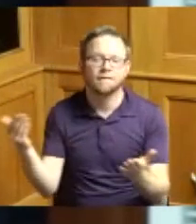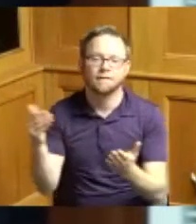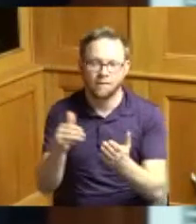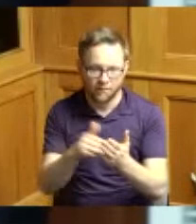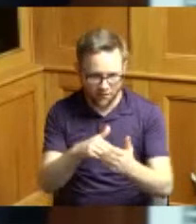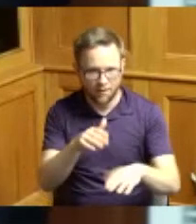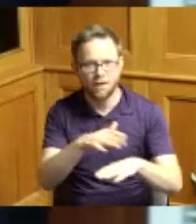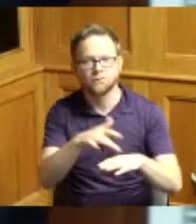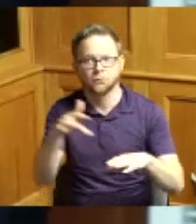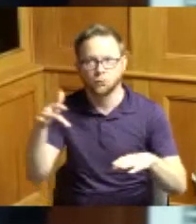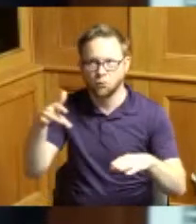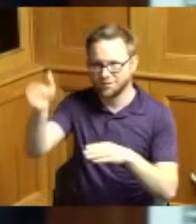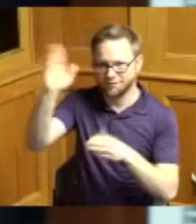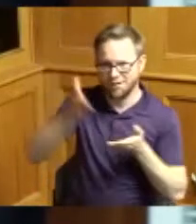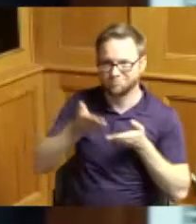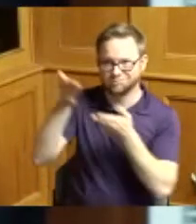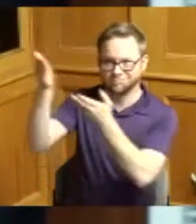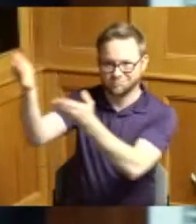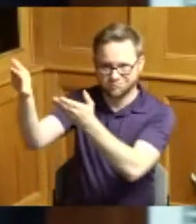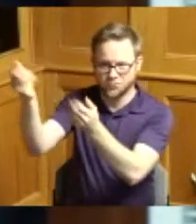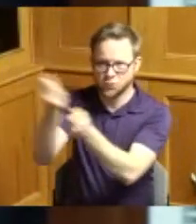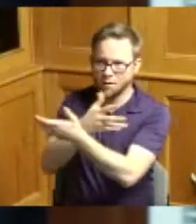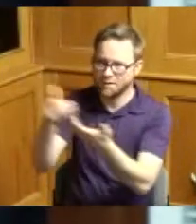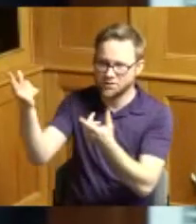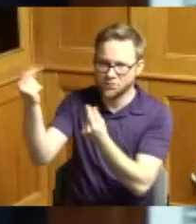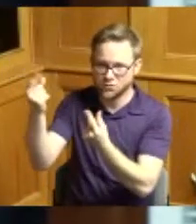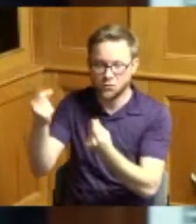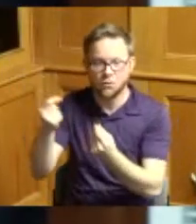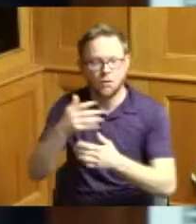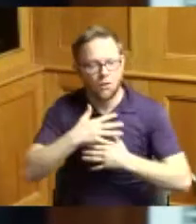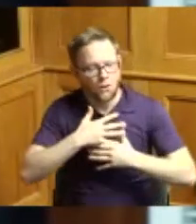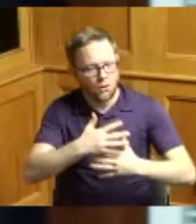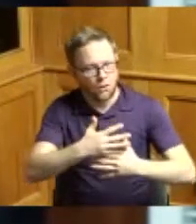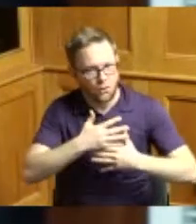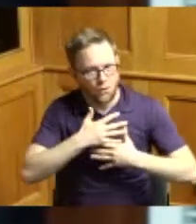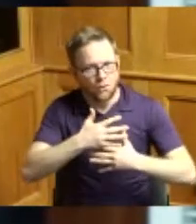put me in a position to do and every breath that I believe is dedicated to serving him